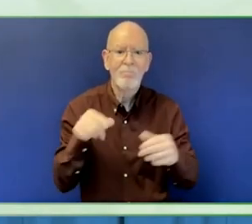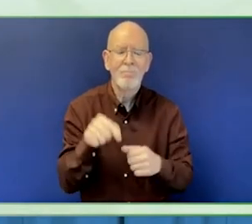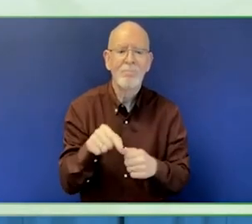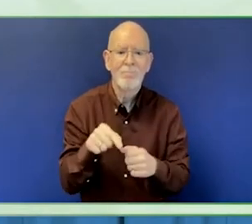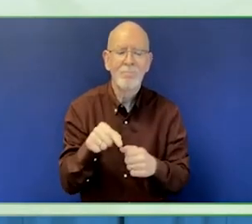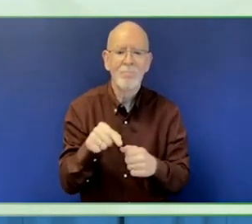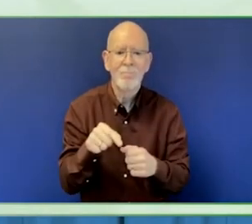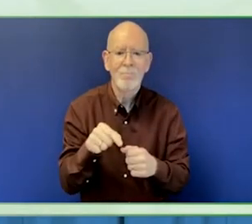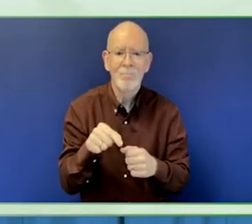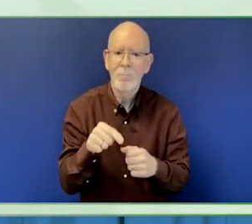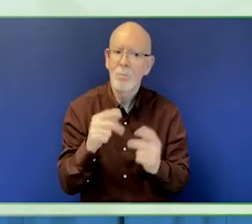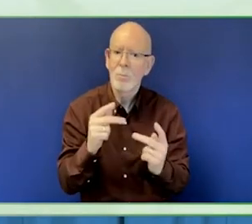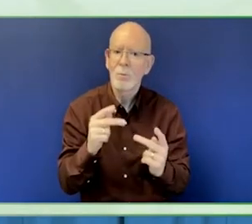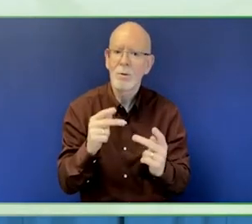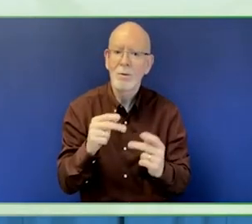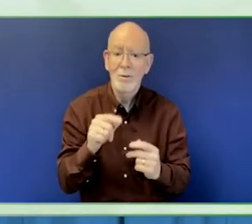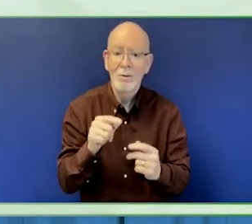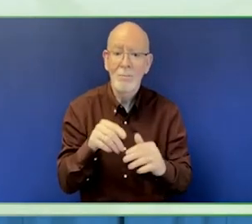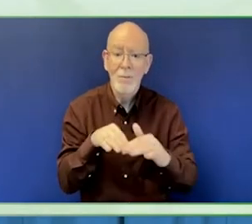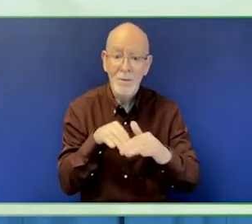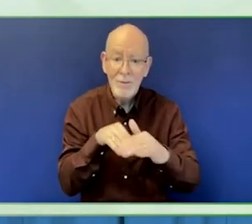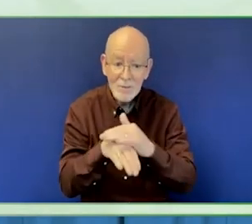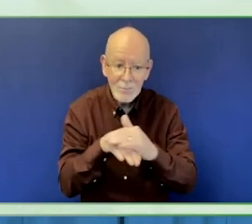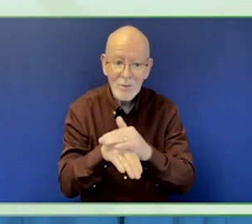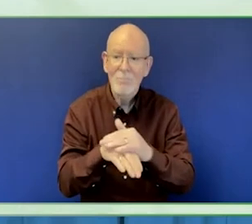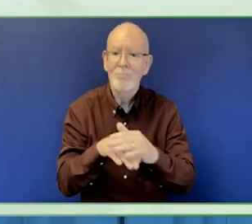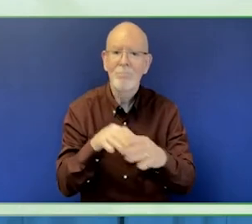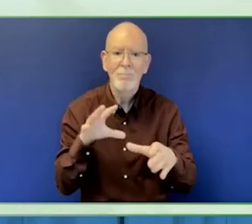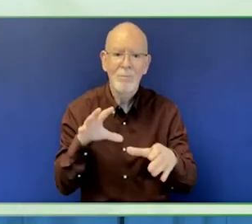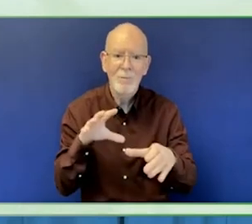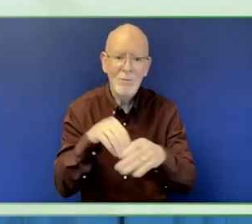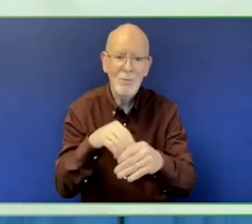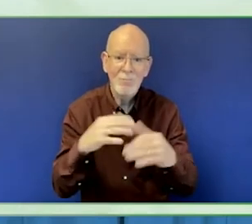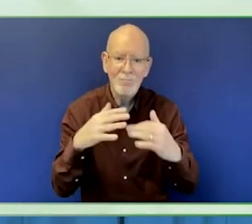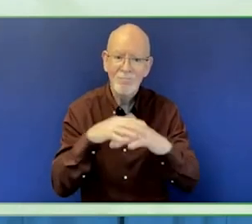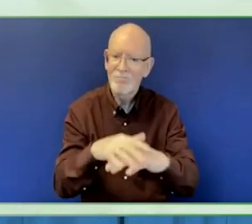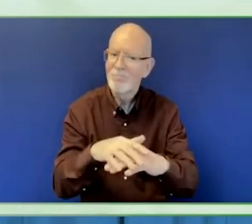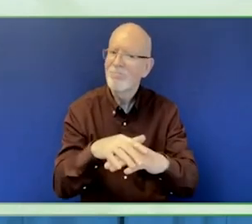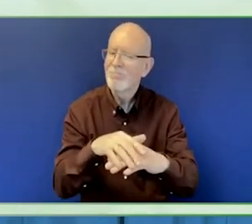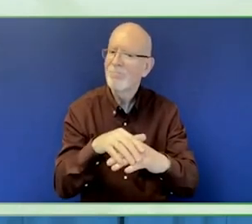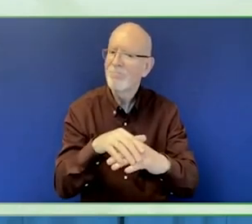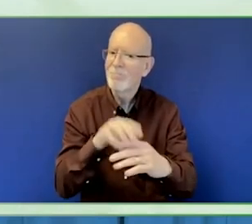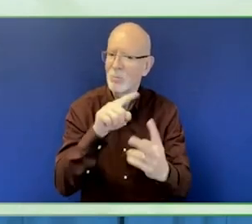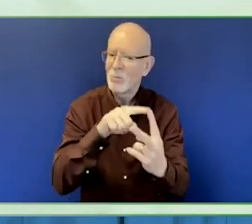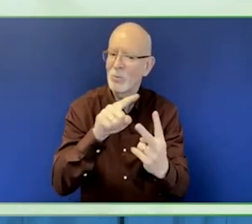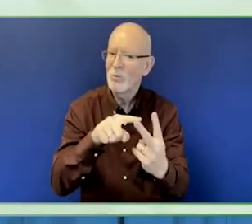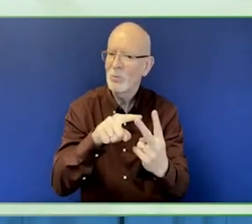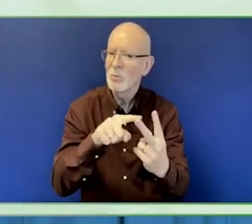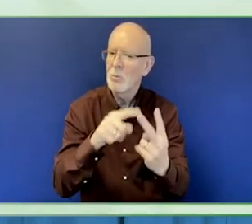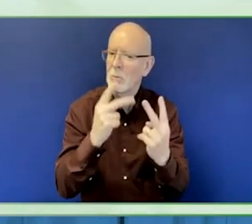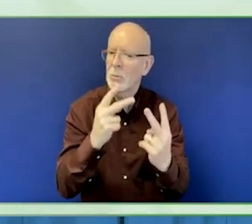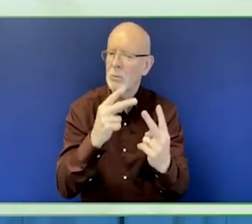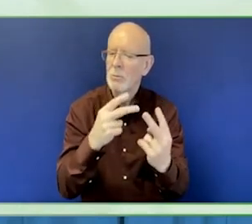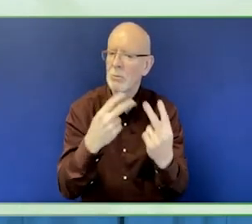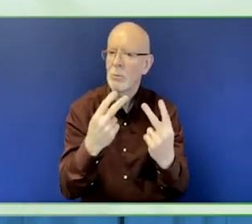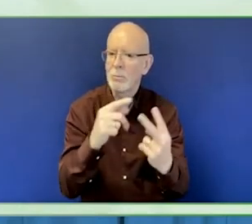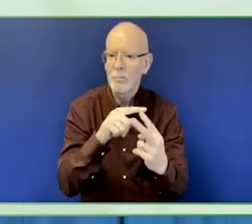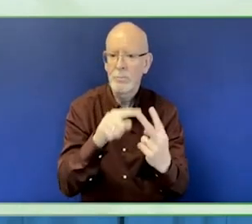When we have the grantees, one of the very first trainings we give them is accessibility training.